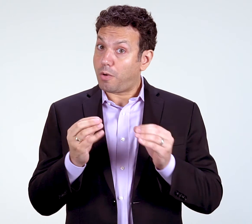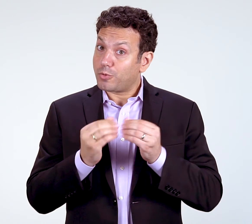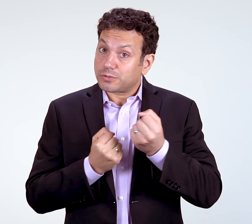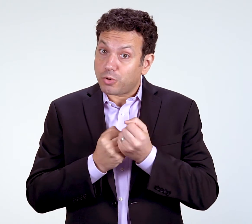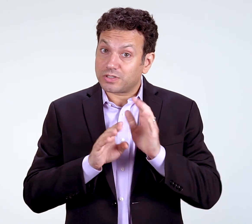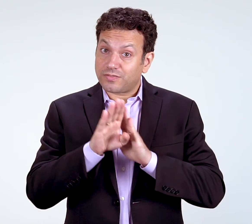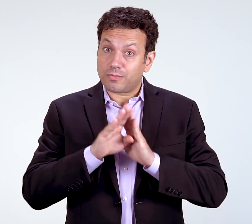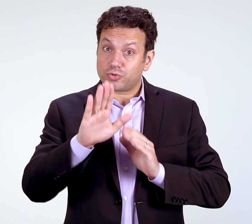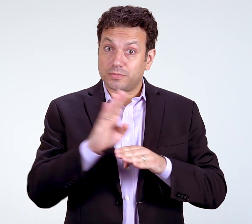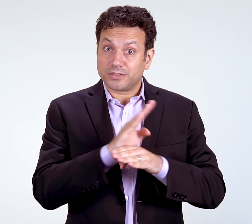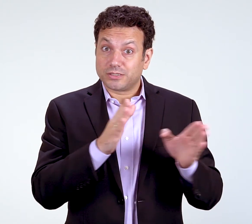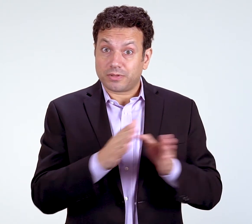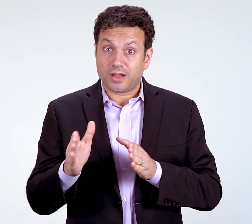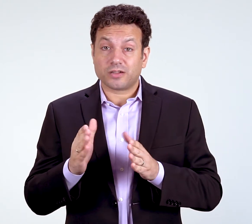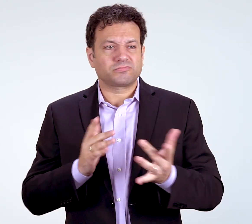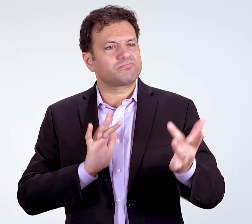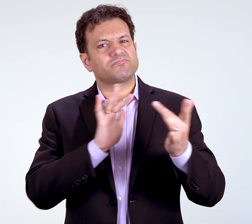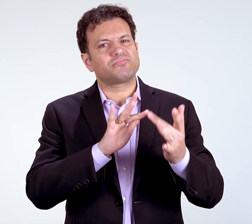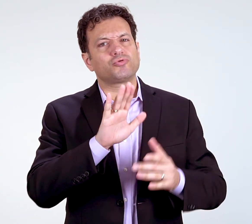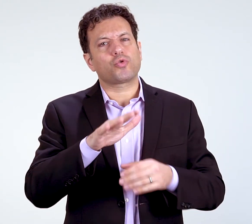If you want more support in developing your business plan,